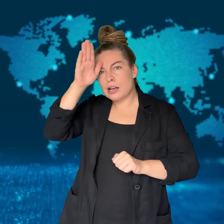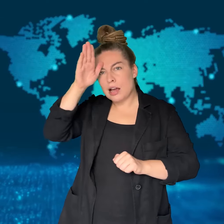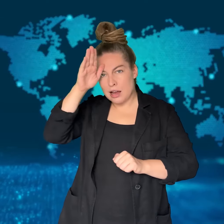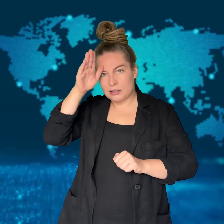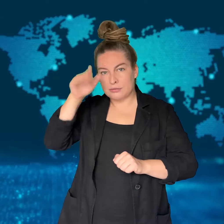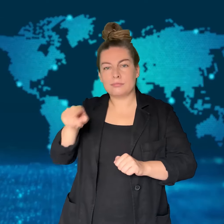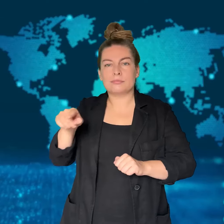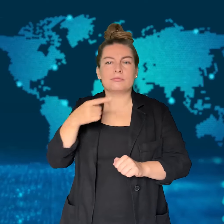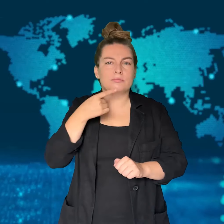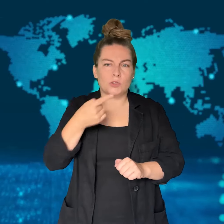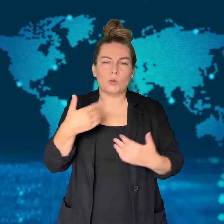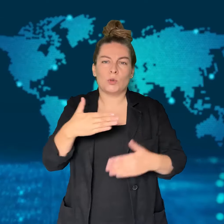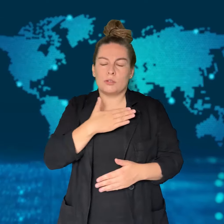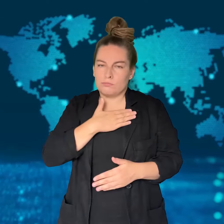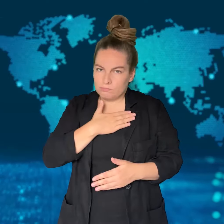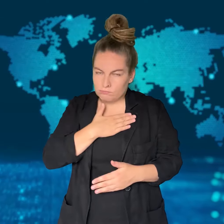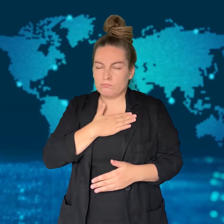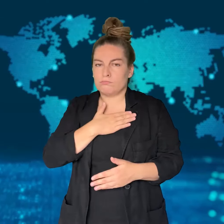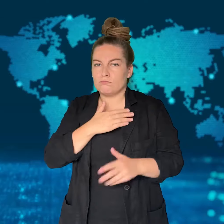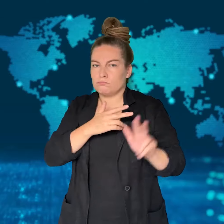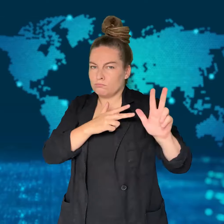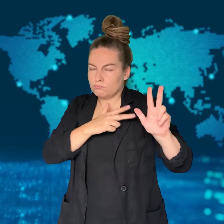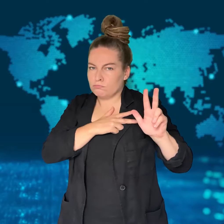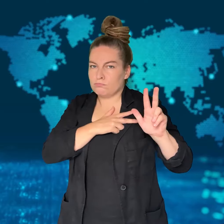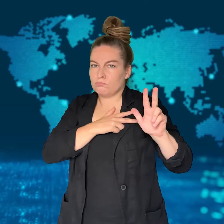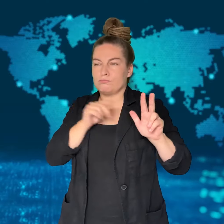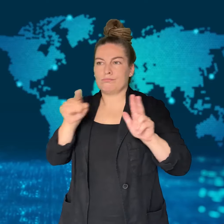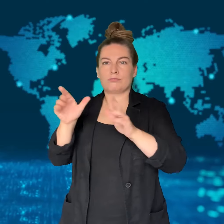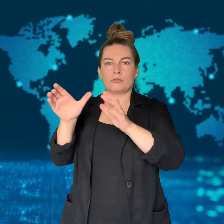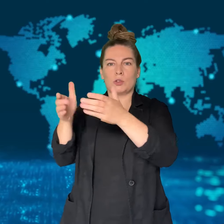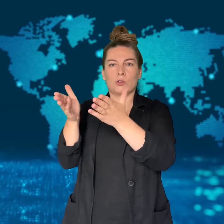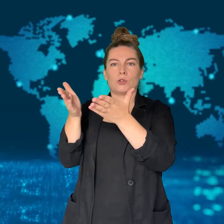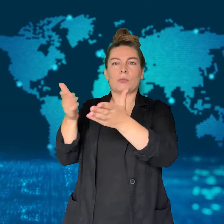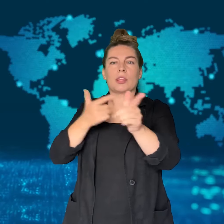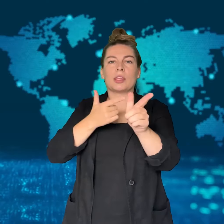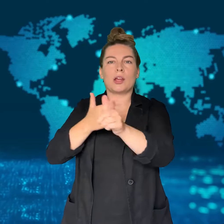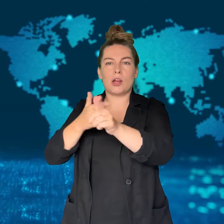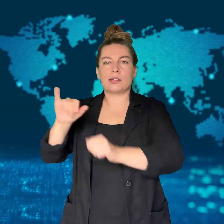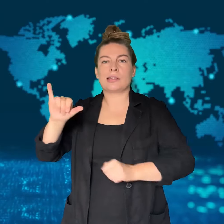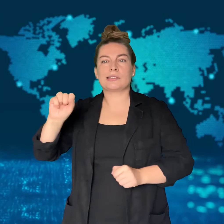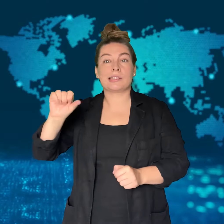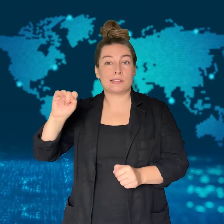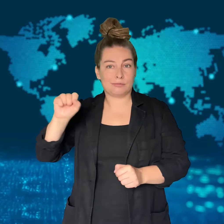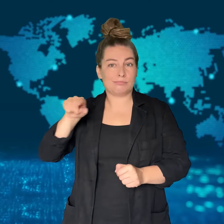He had sworn an oath to ISIS but may not be